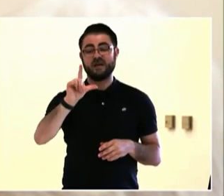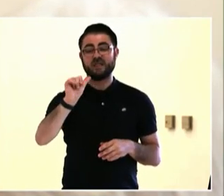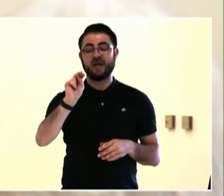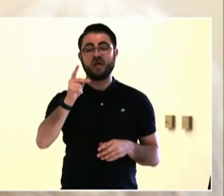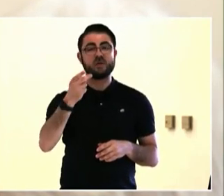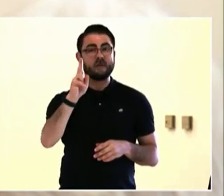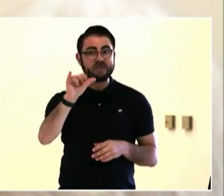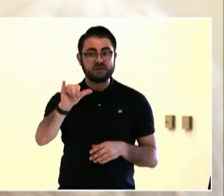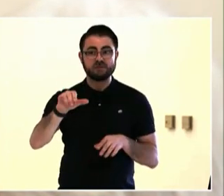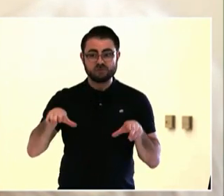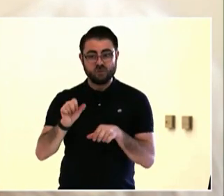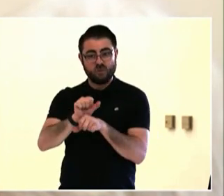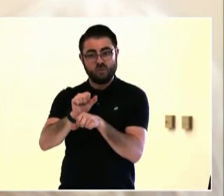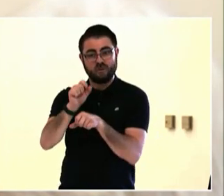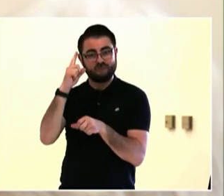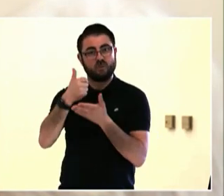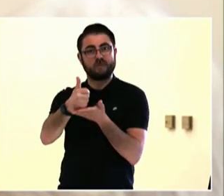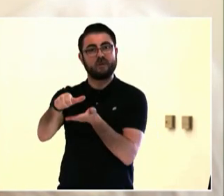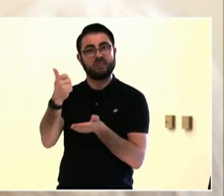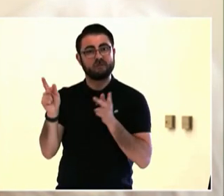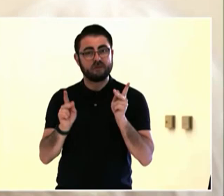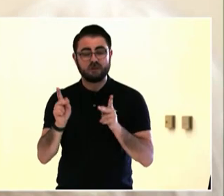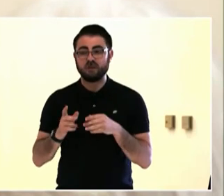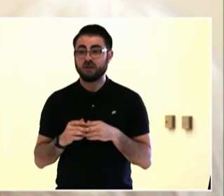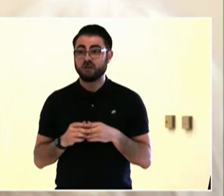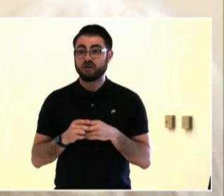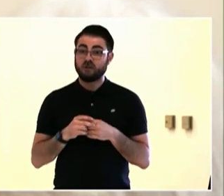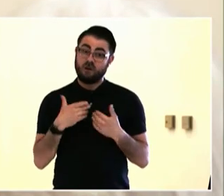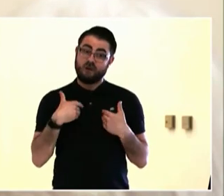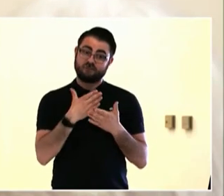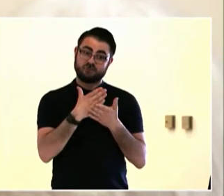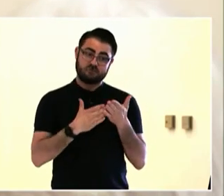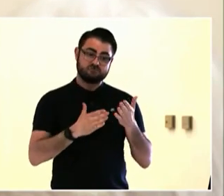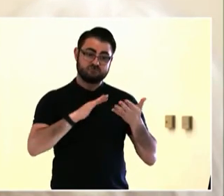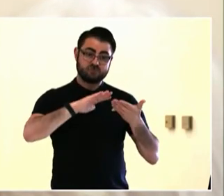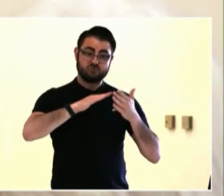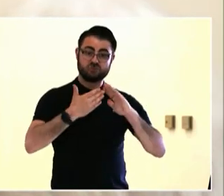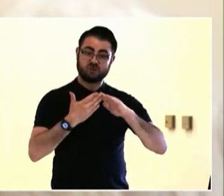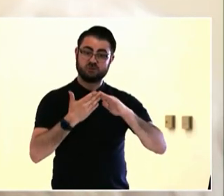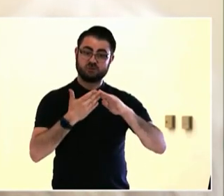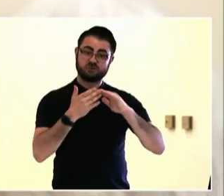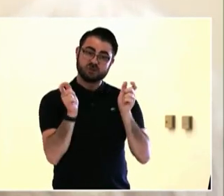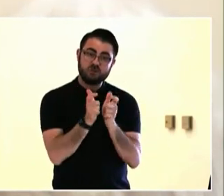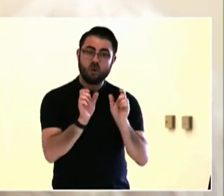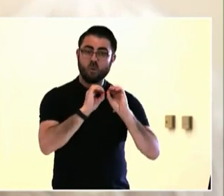Oregon in this field. They are really pioneers at a global level in this kind of engagement.